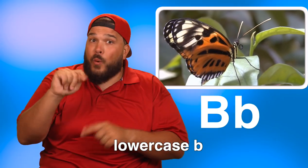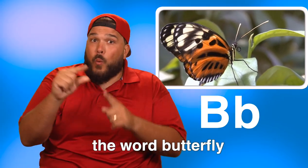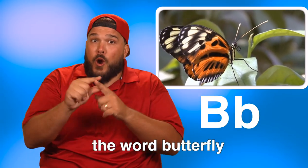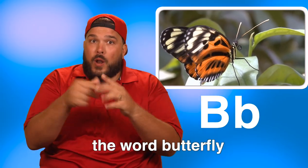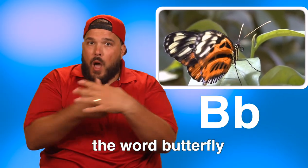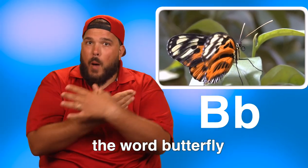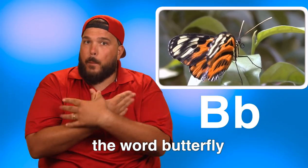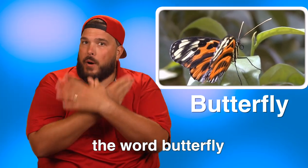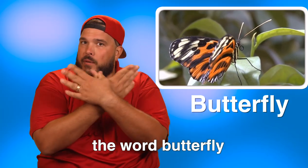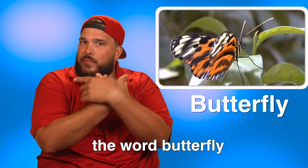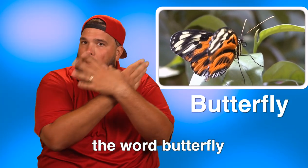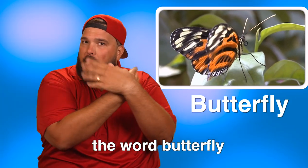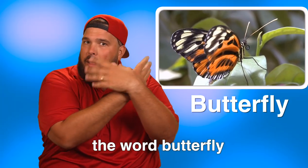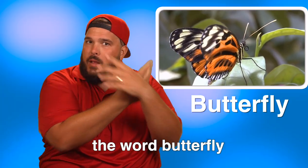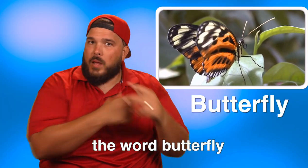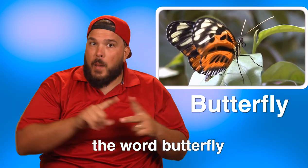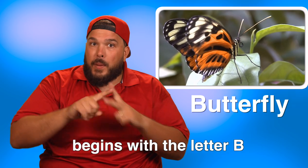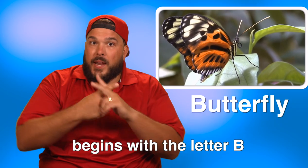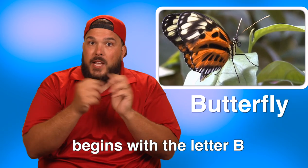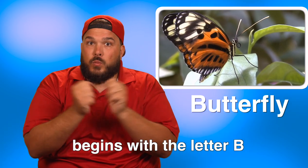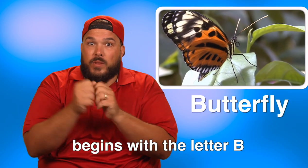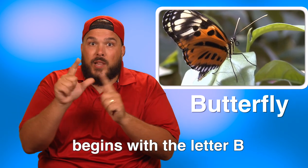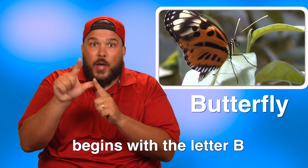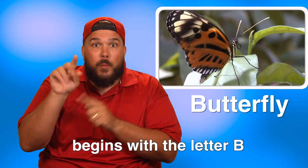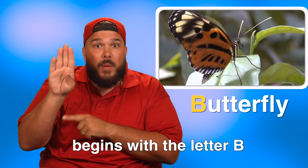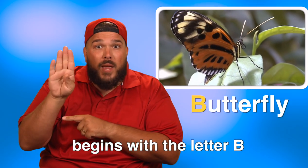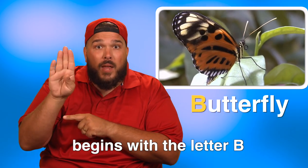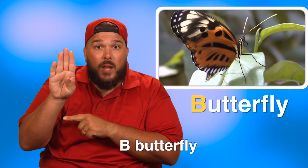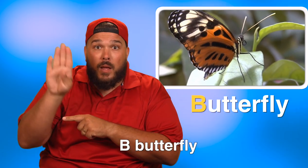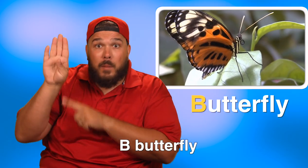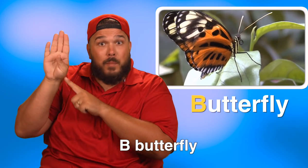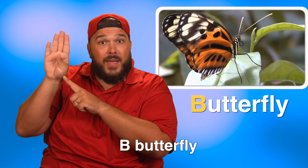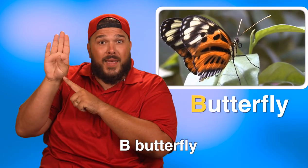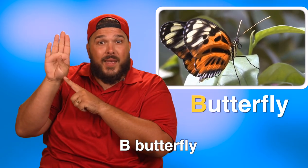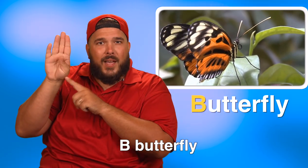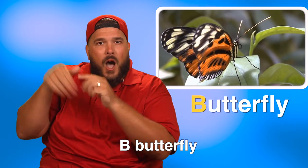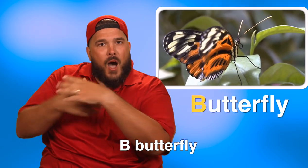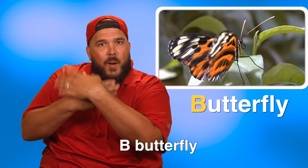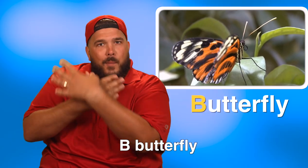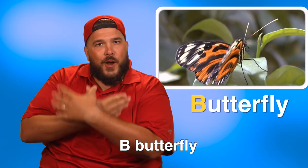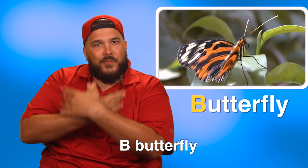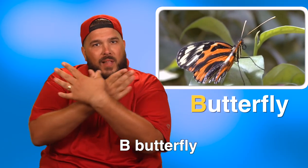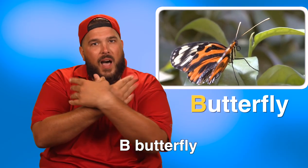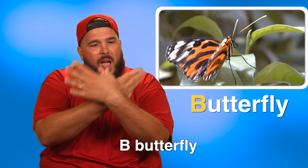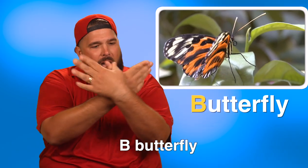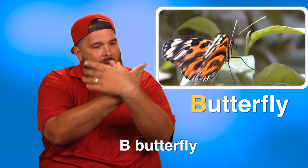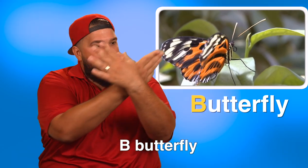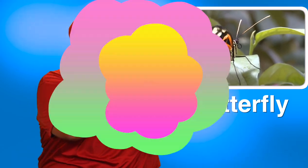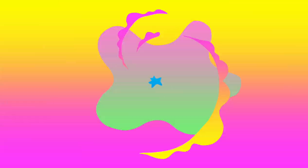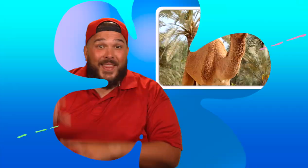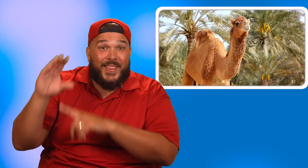The word butterfly begins with the letter B. B, butterfly.